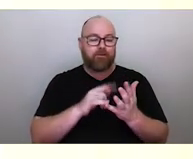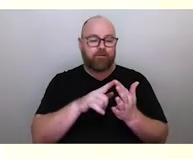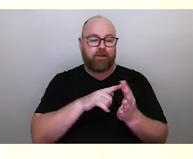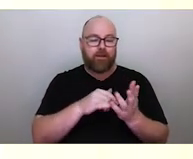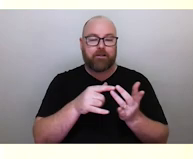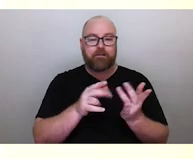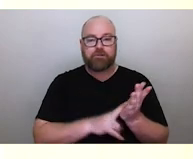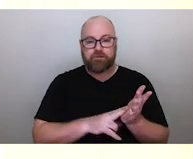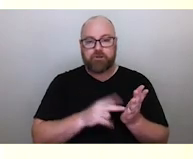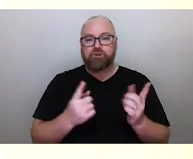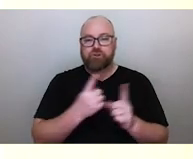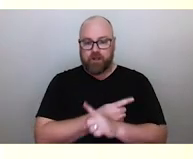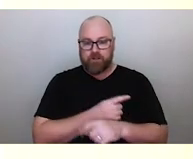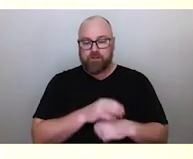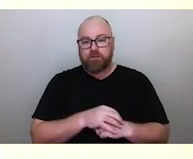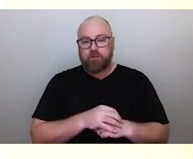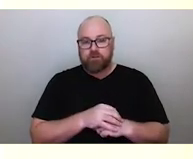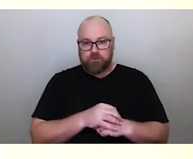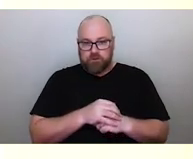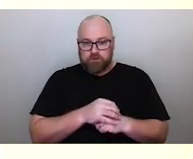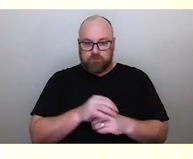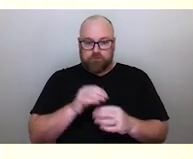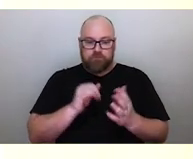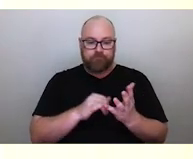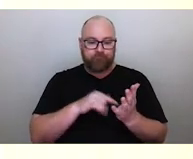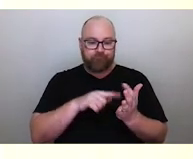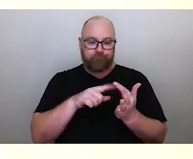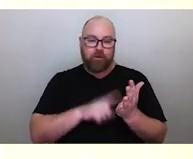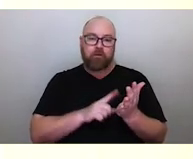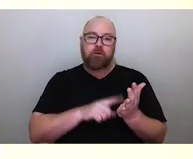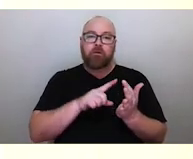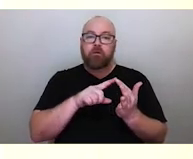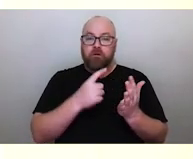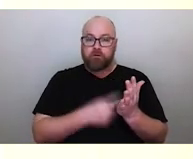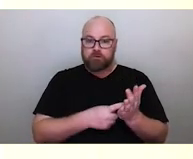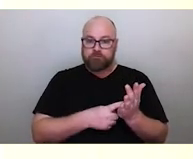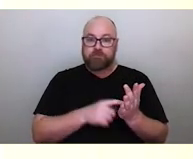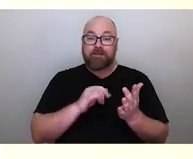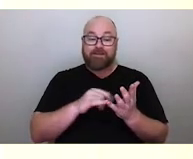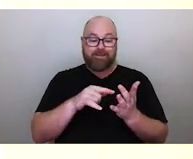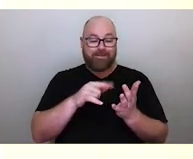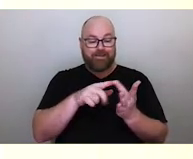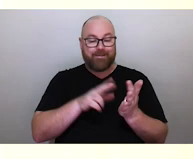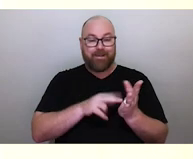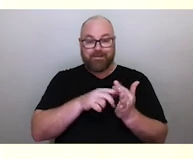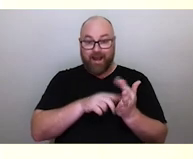Now, stellar scintillation, as the elders explain, is caused by wind and turbulence in the atmosphere